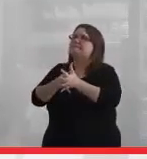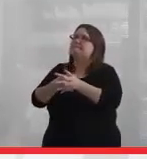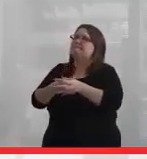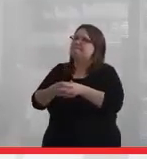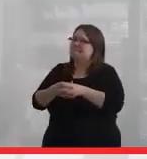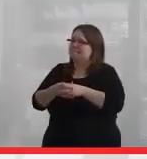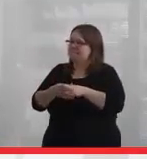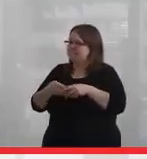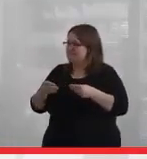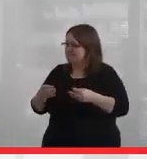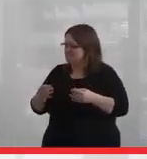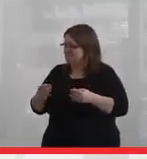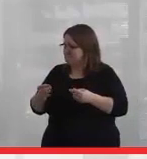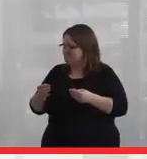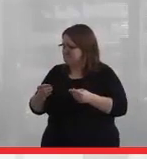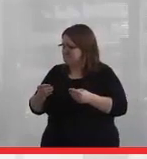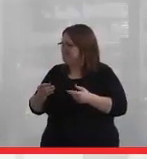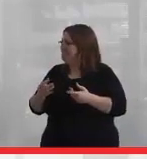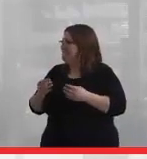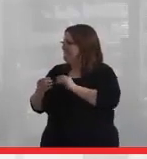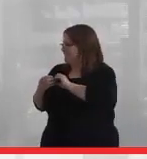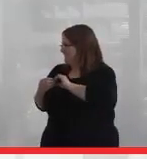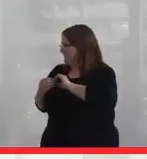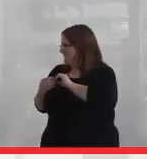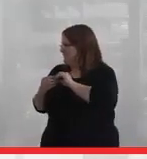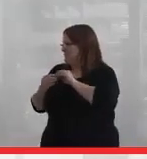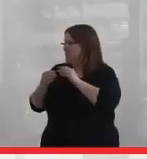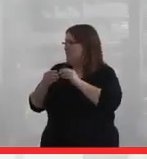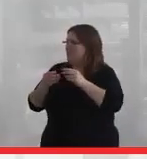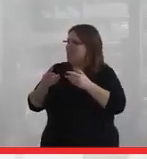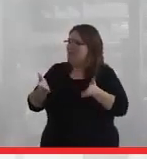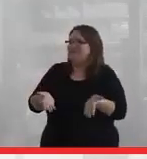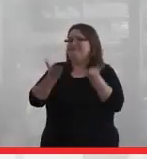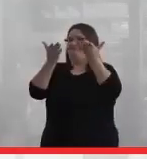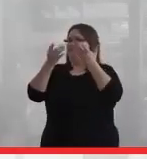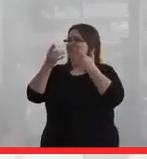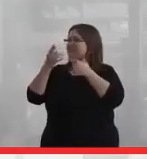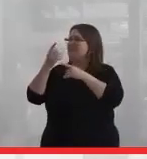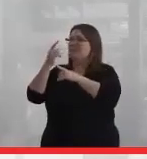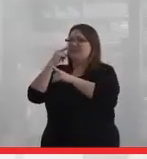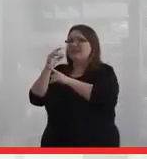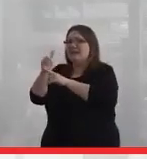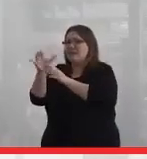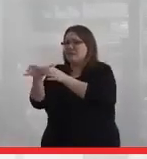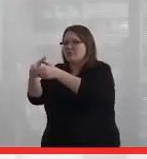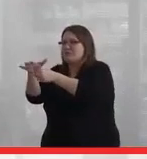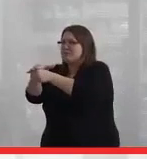no, Uppsala because we believe there's a Sámi population there, but apparently they have not